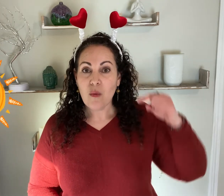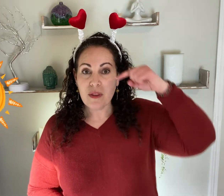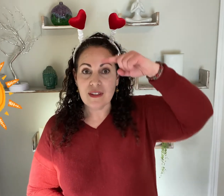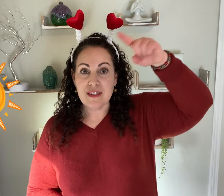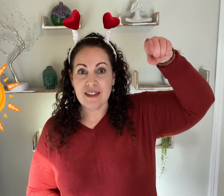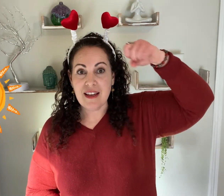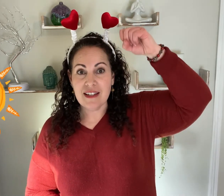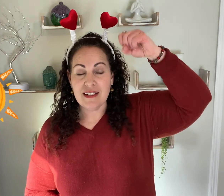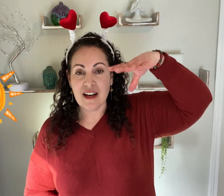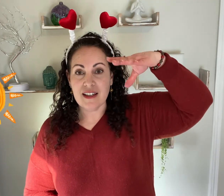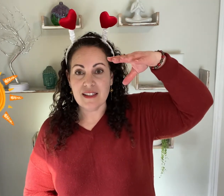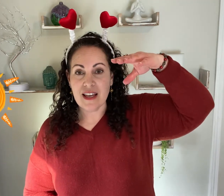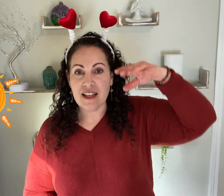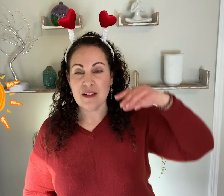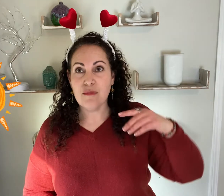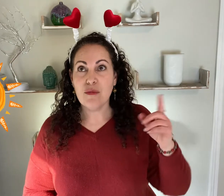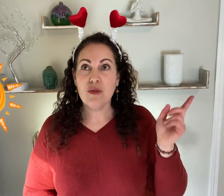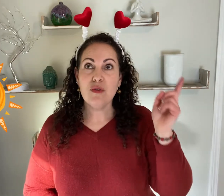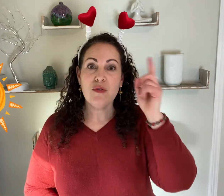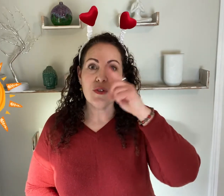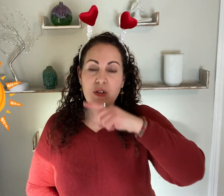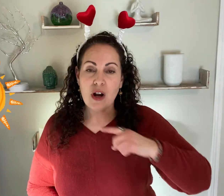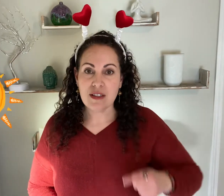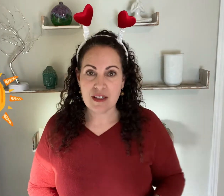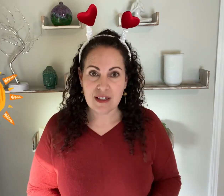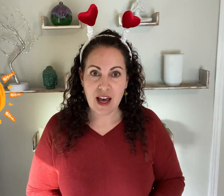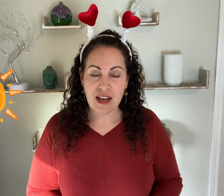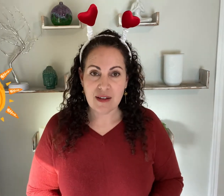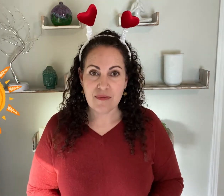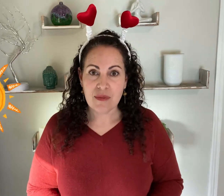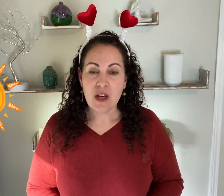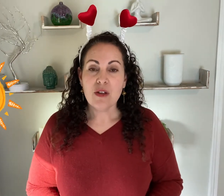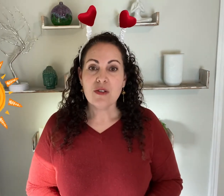what the sun does as it moves across the sky.